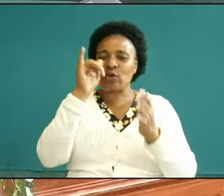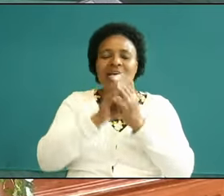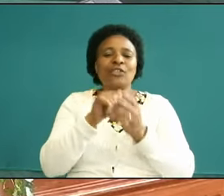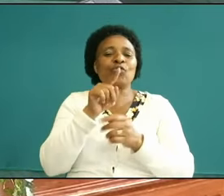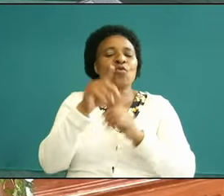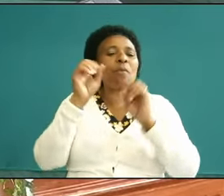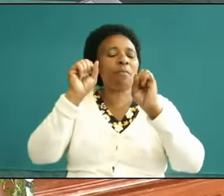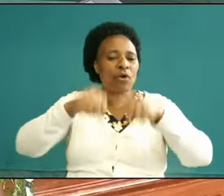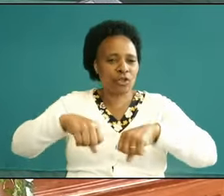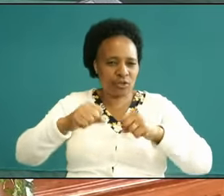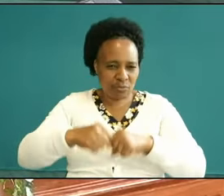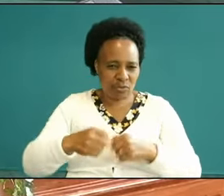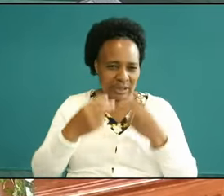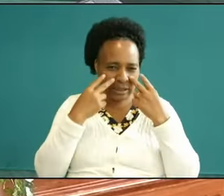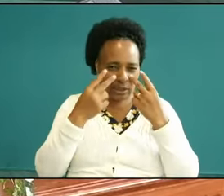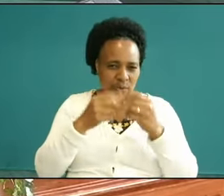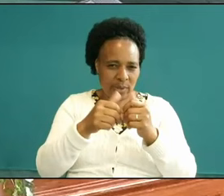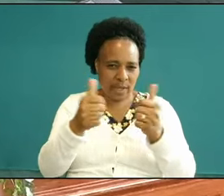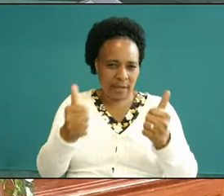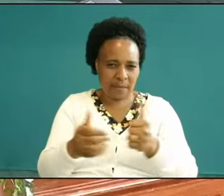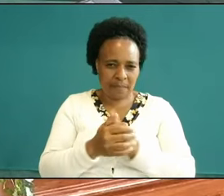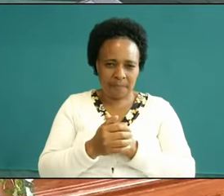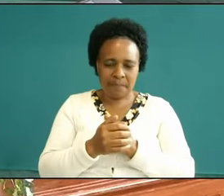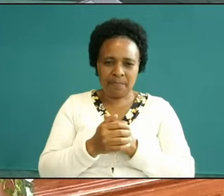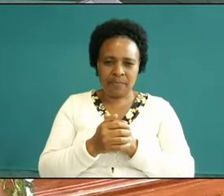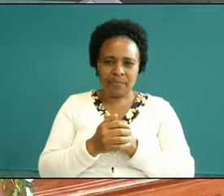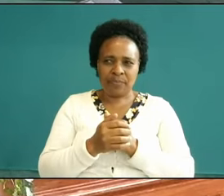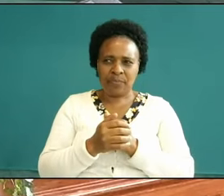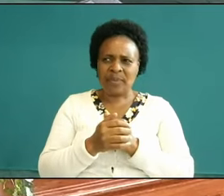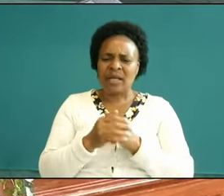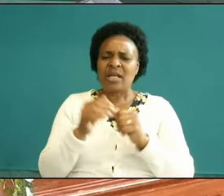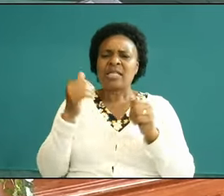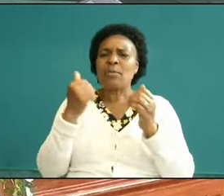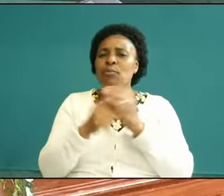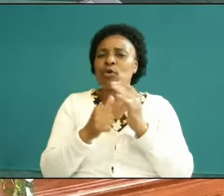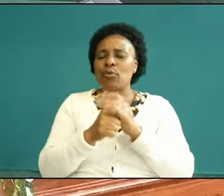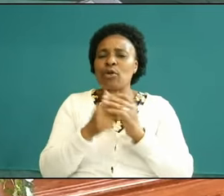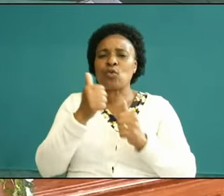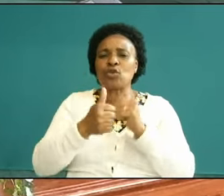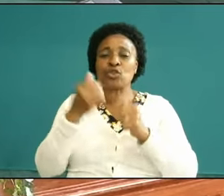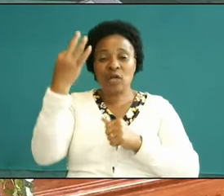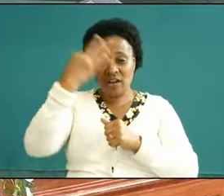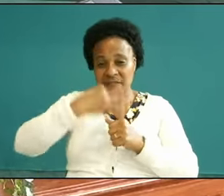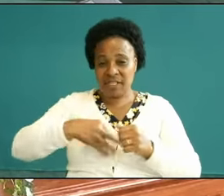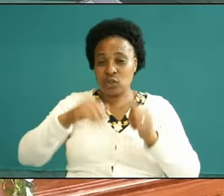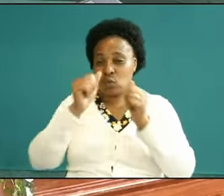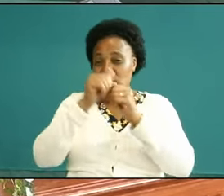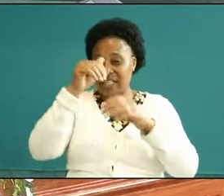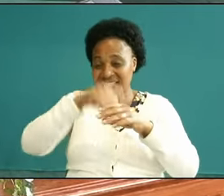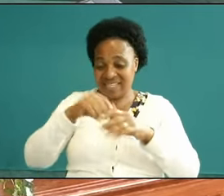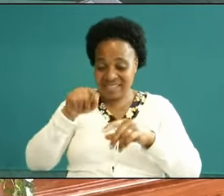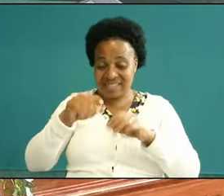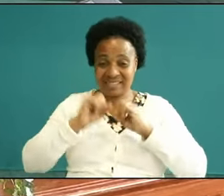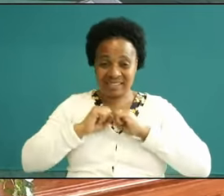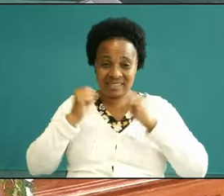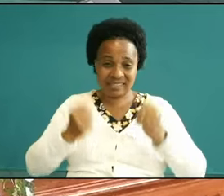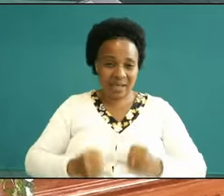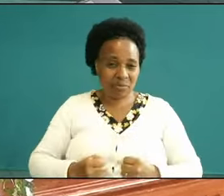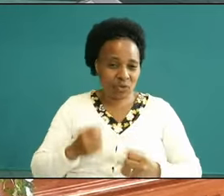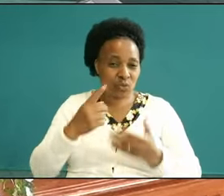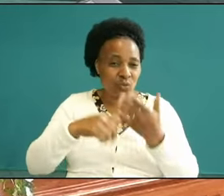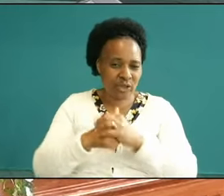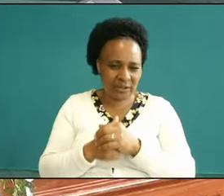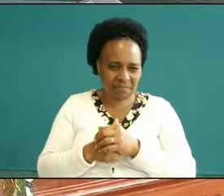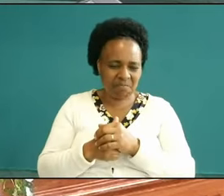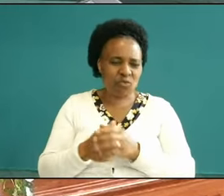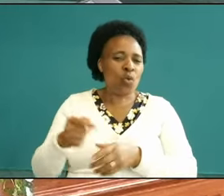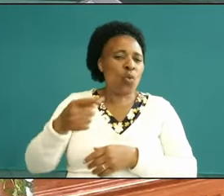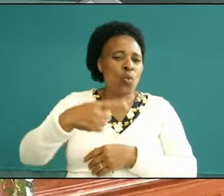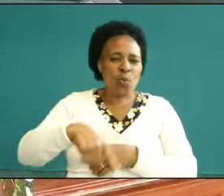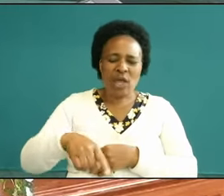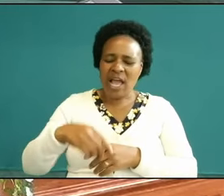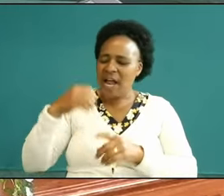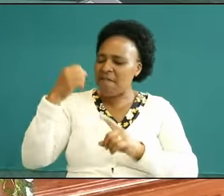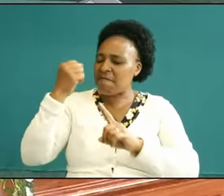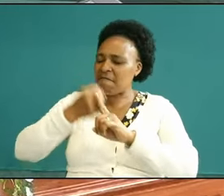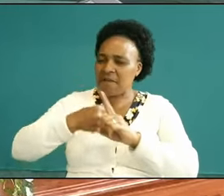may see the problem that we are faced with in this battle is that we are fighting when we are